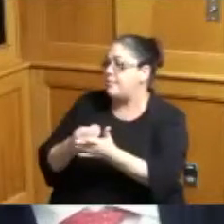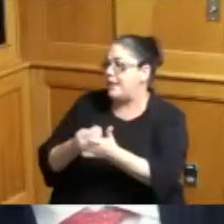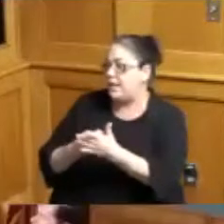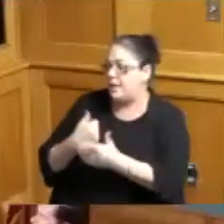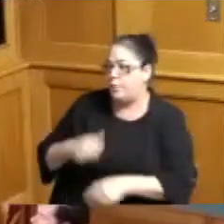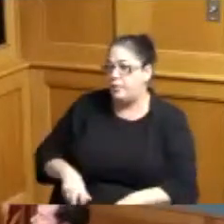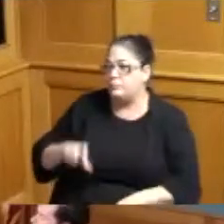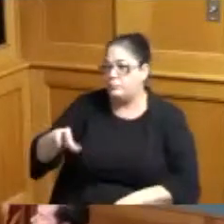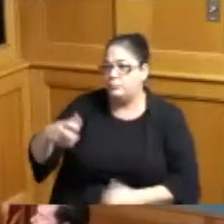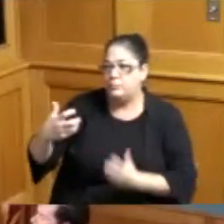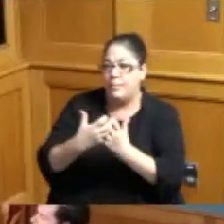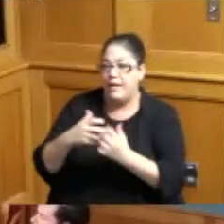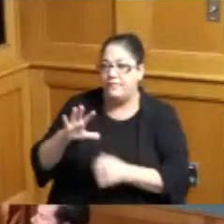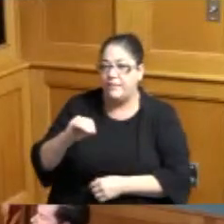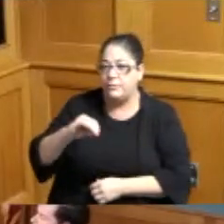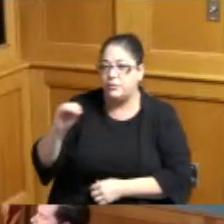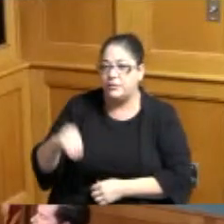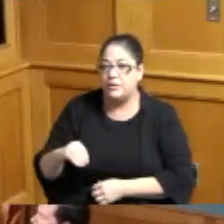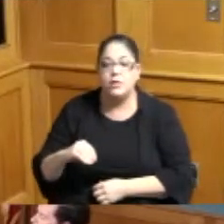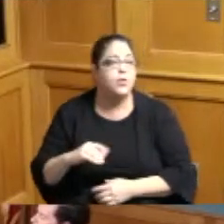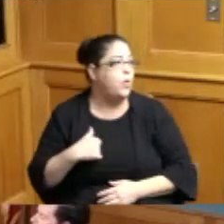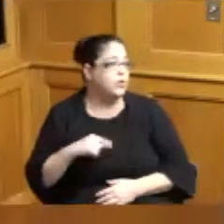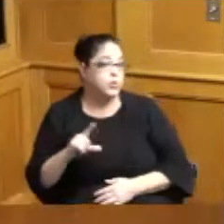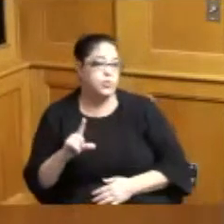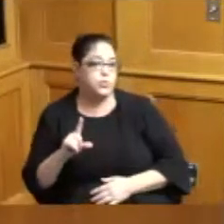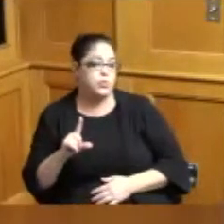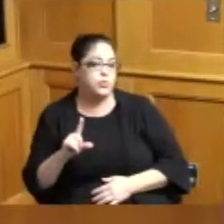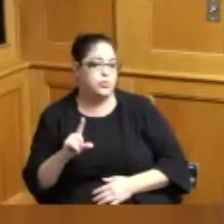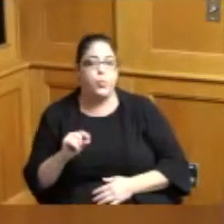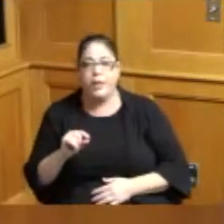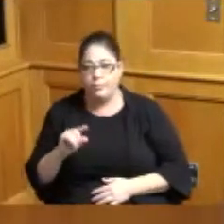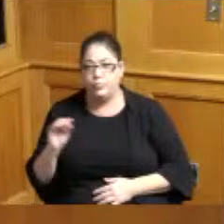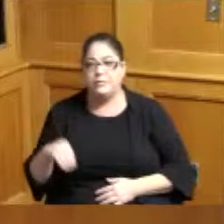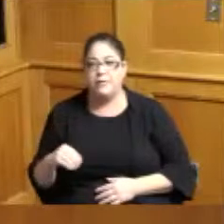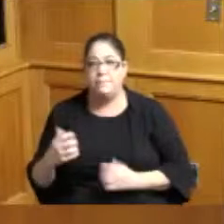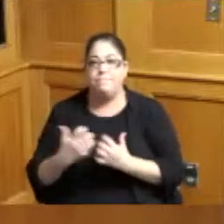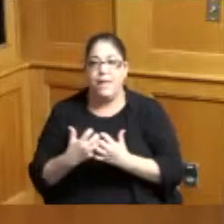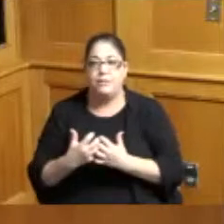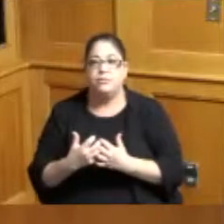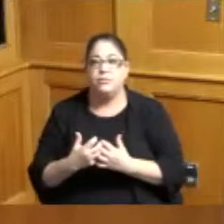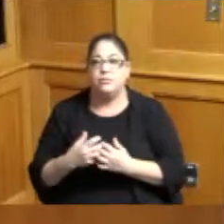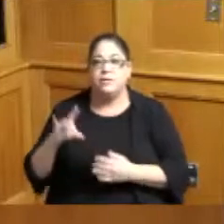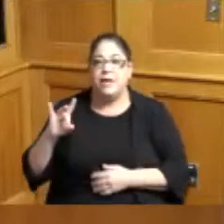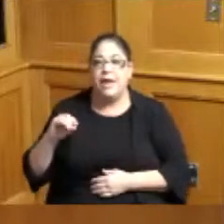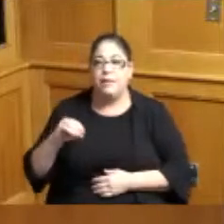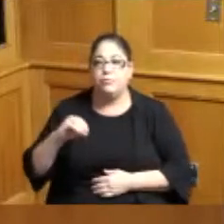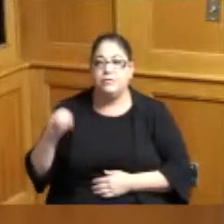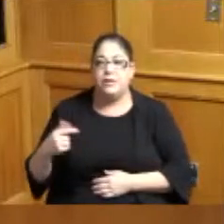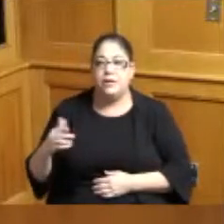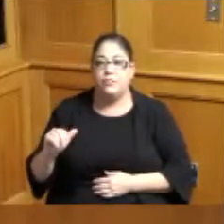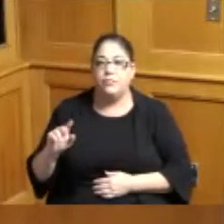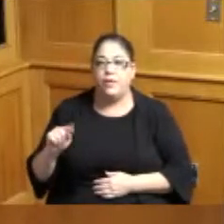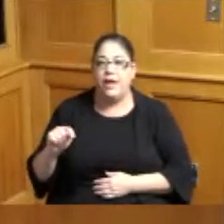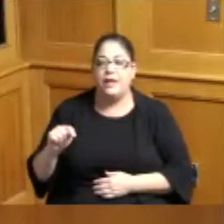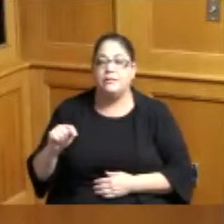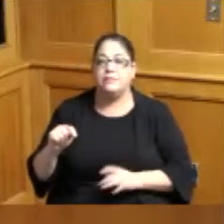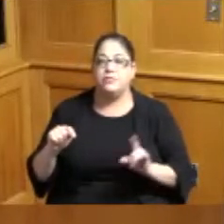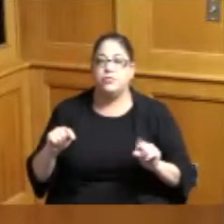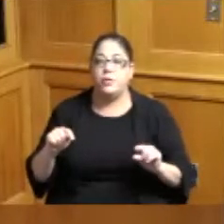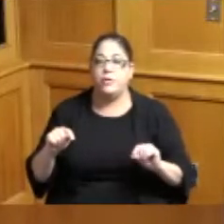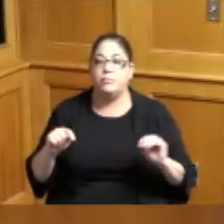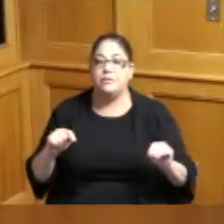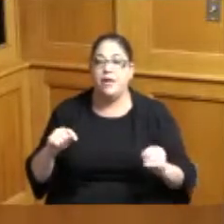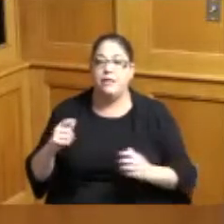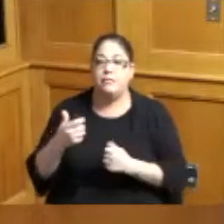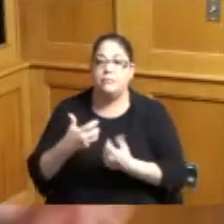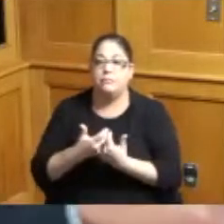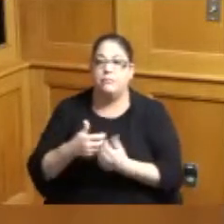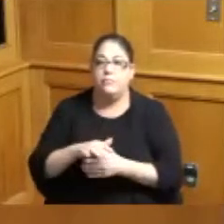are we matching 50 no it's 20 20 match 20 80 Grant twenty percent local match but that's once we get